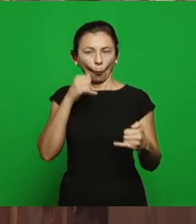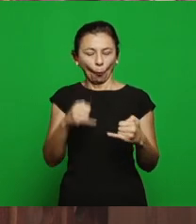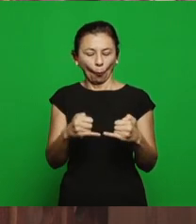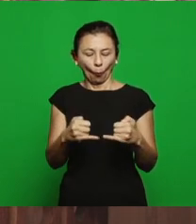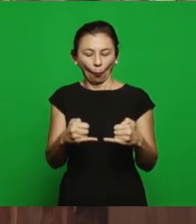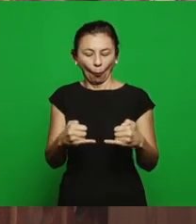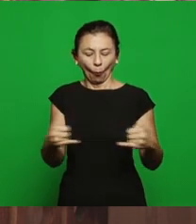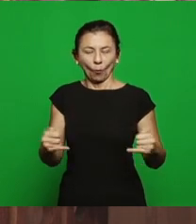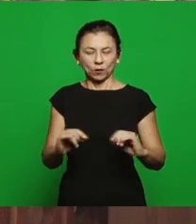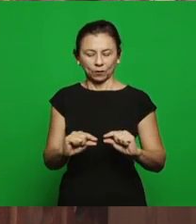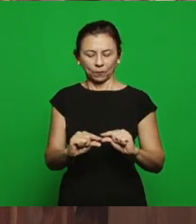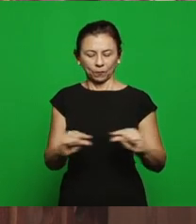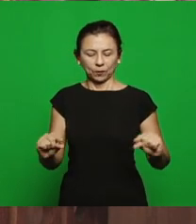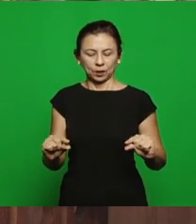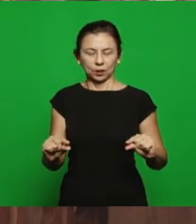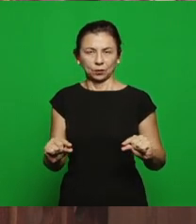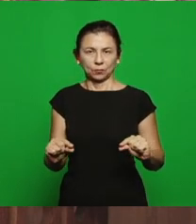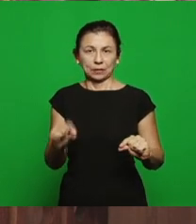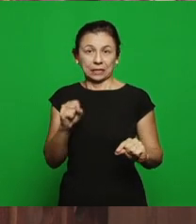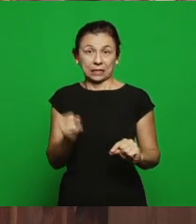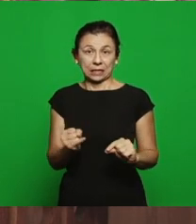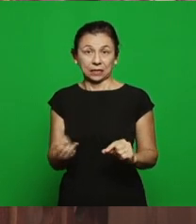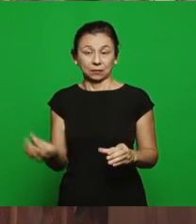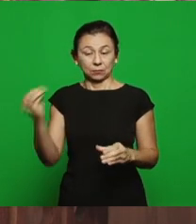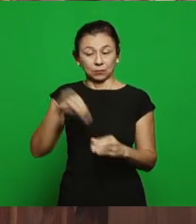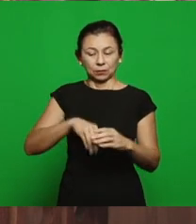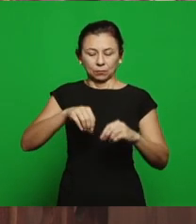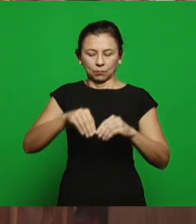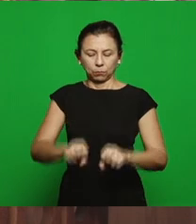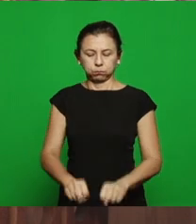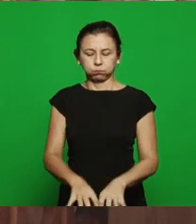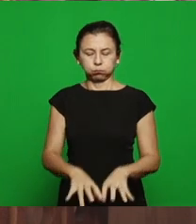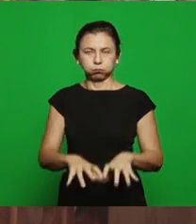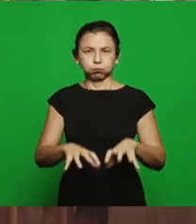that’s what she did here and we’ll see